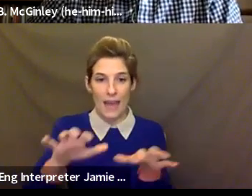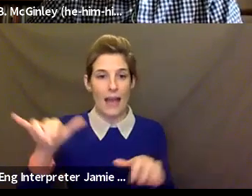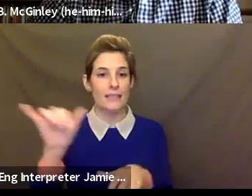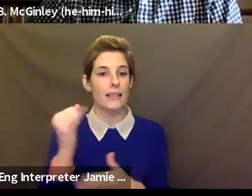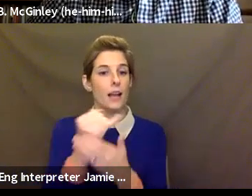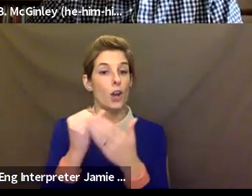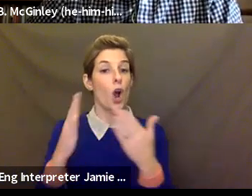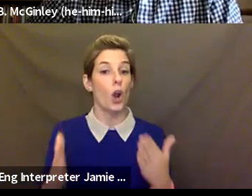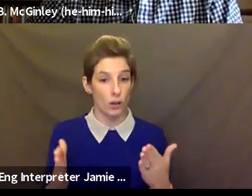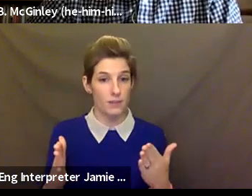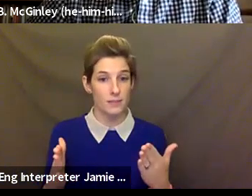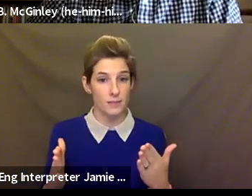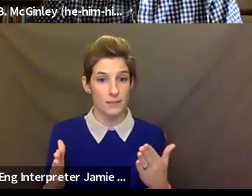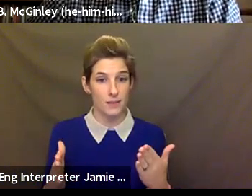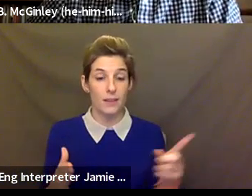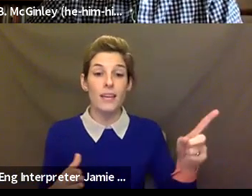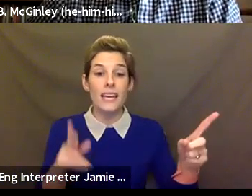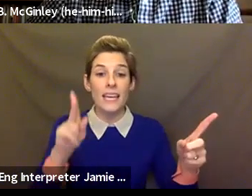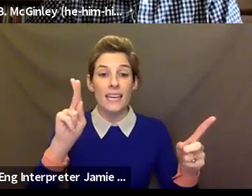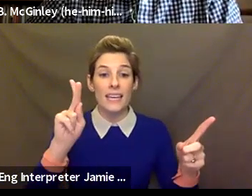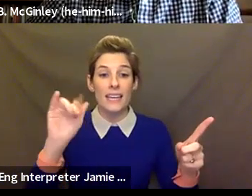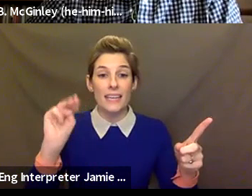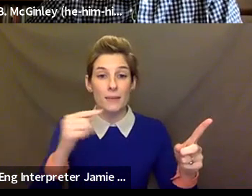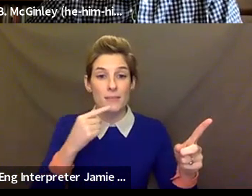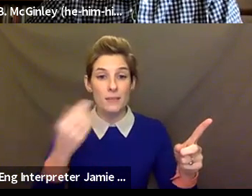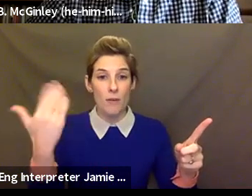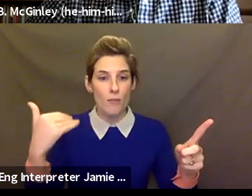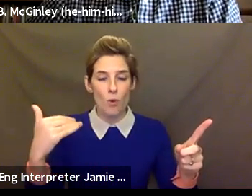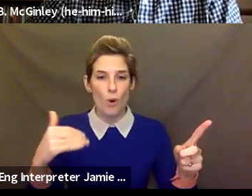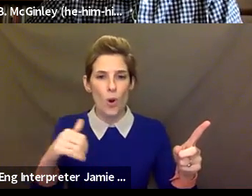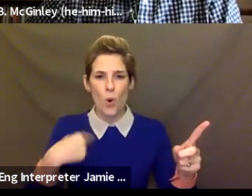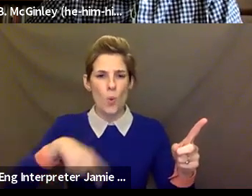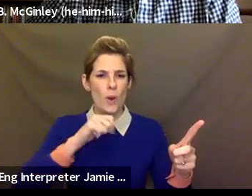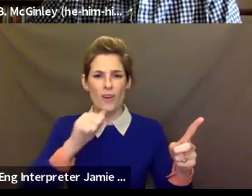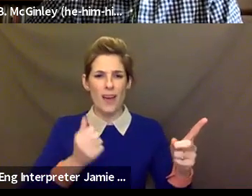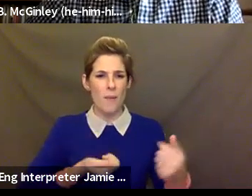Kim was saying before about how, you know, it's not that we're giving the kids something, they're coming with something,